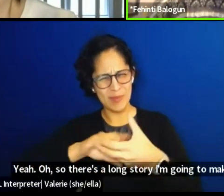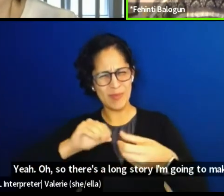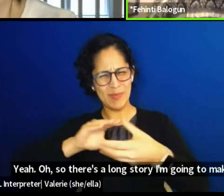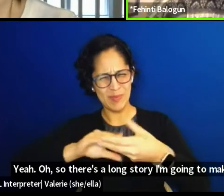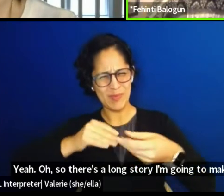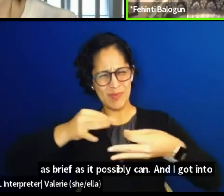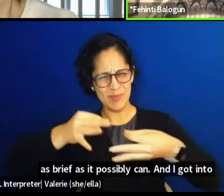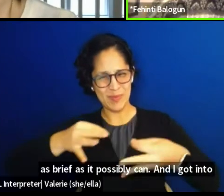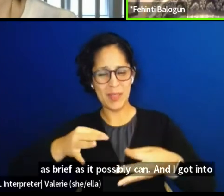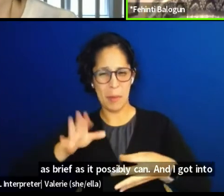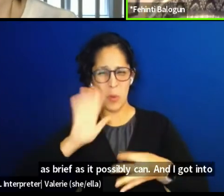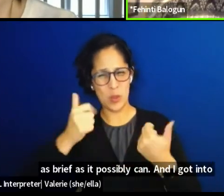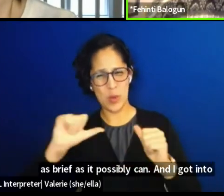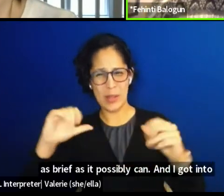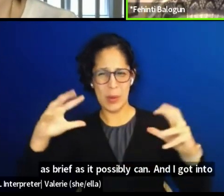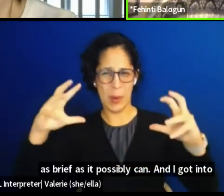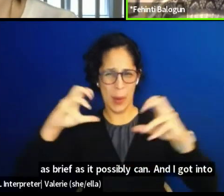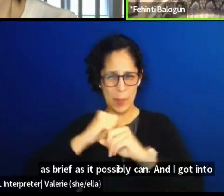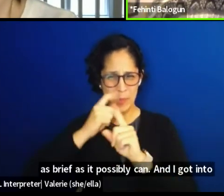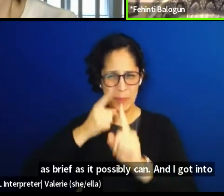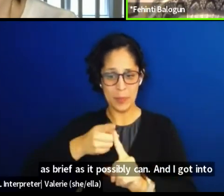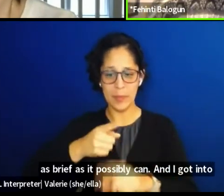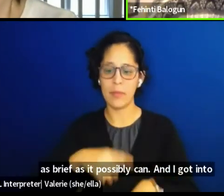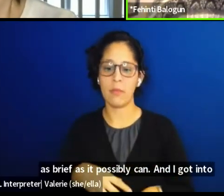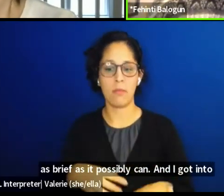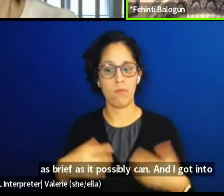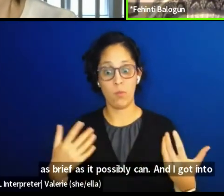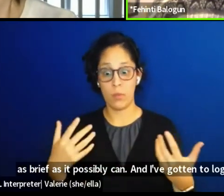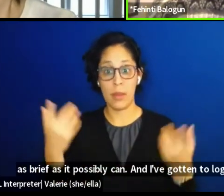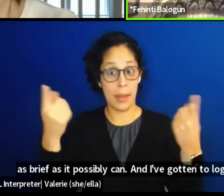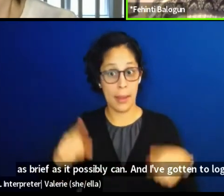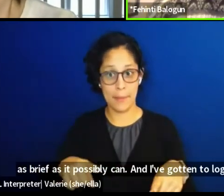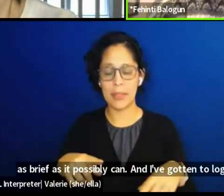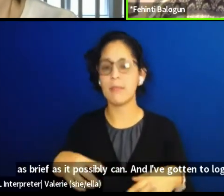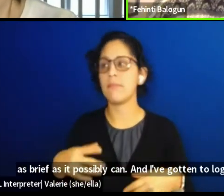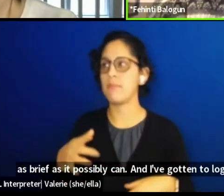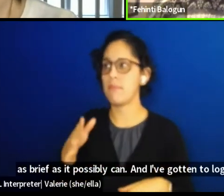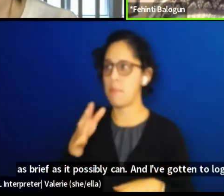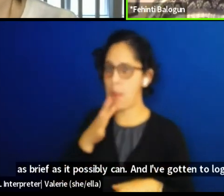I got into an argument with my mum and she wanted to know why,